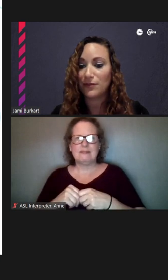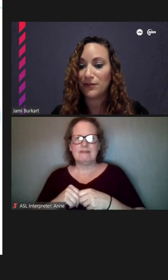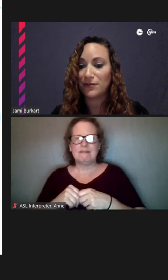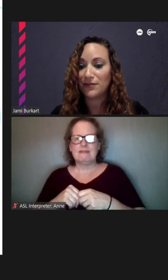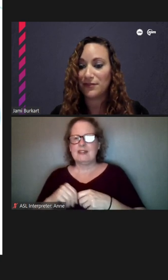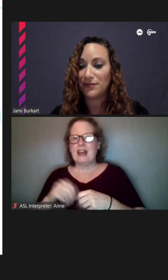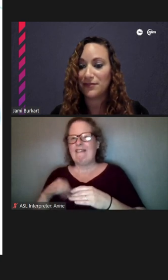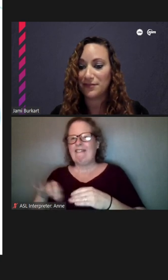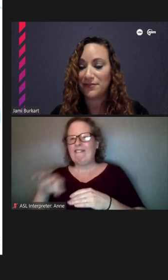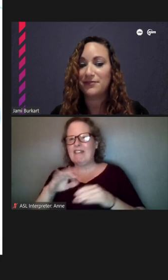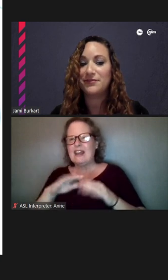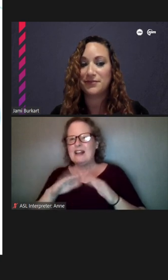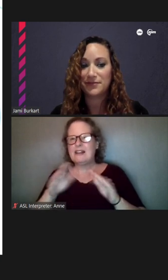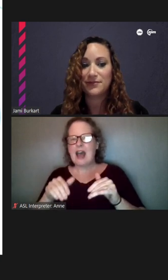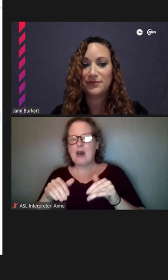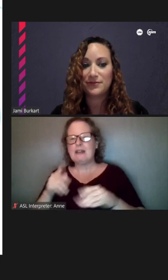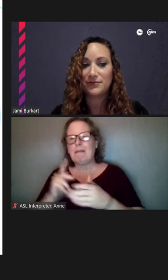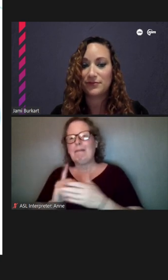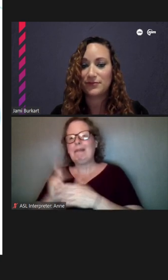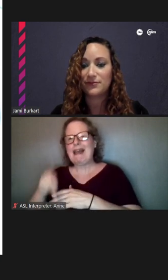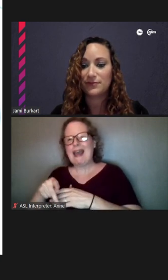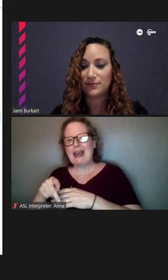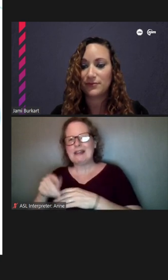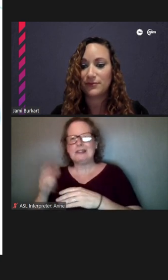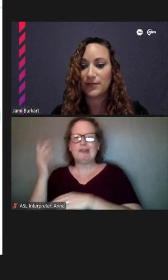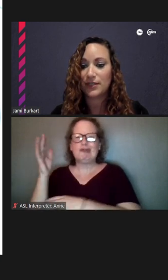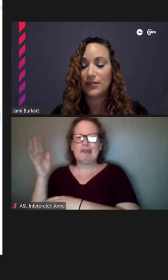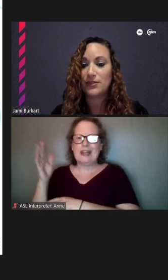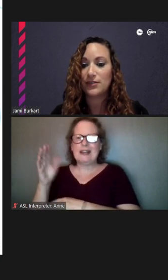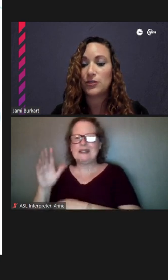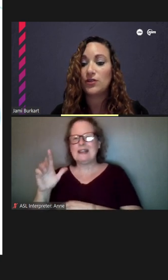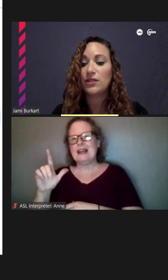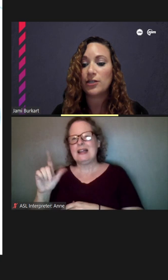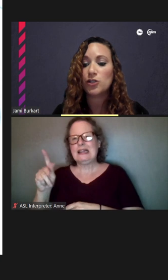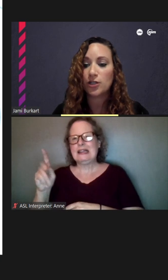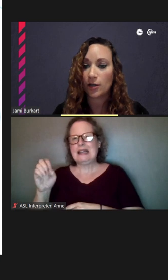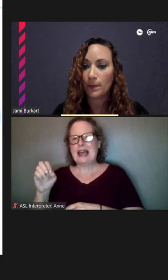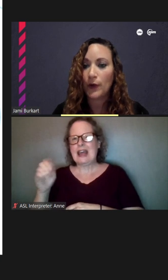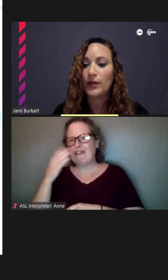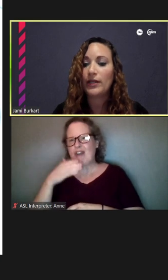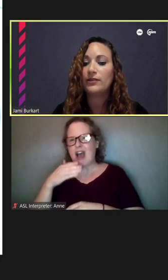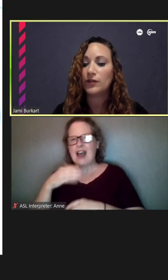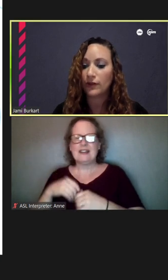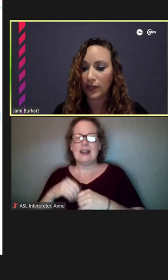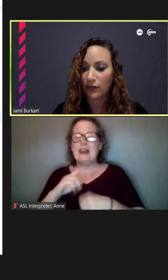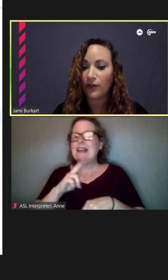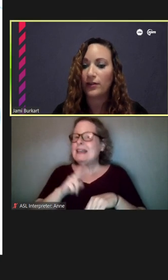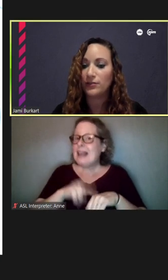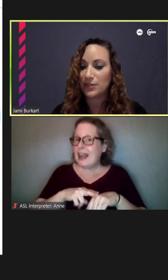plants, it's trees, it's the lakefront, but again, that's -- component the lakefront...